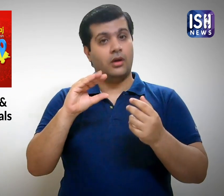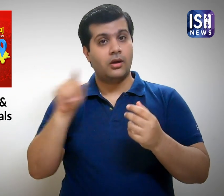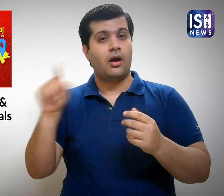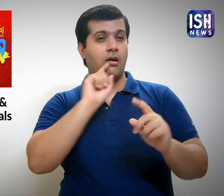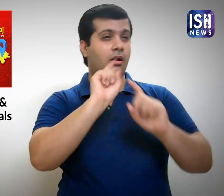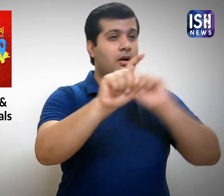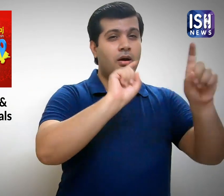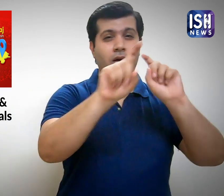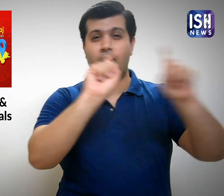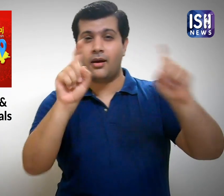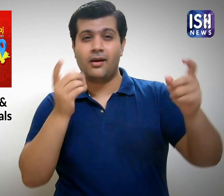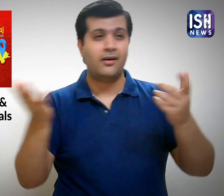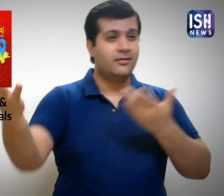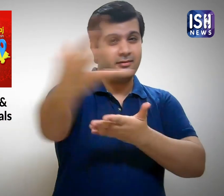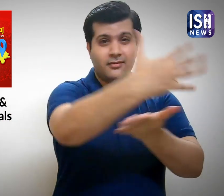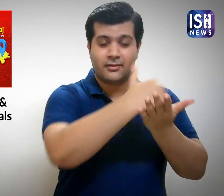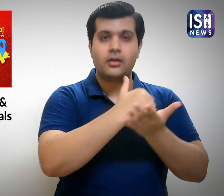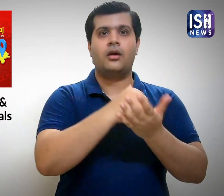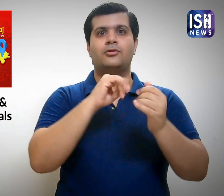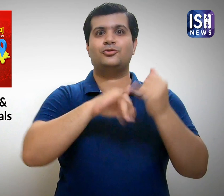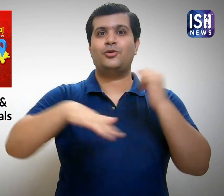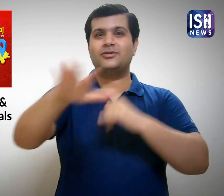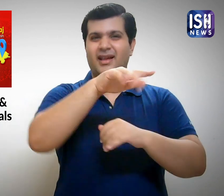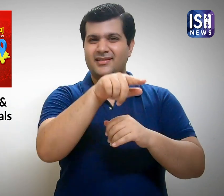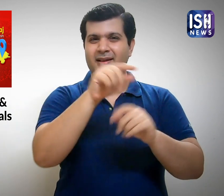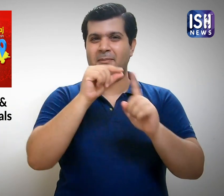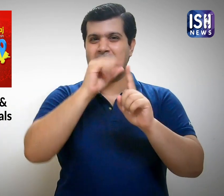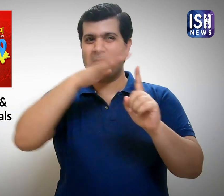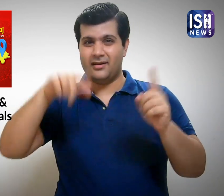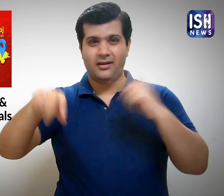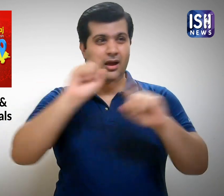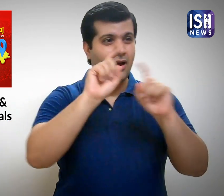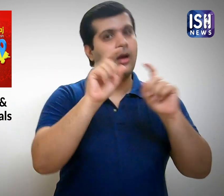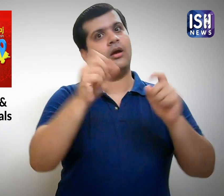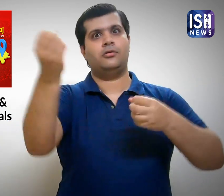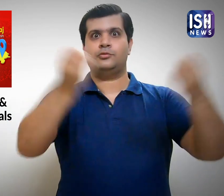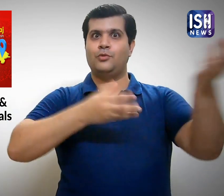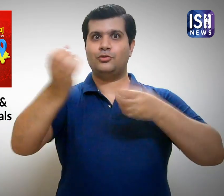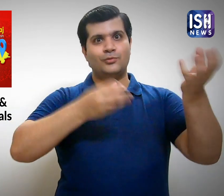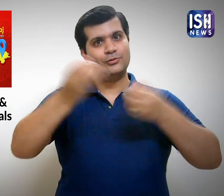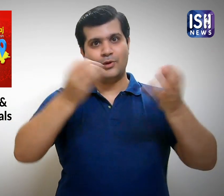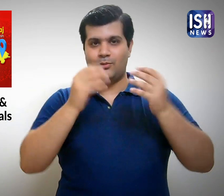They approached many in the Prayagraj society and collected funds.